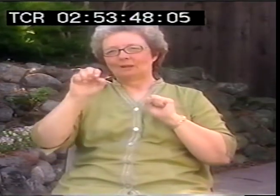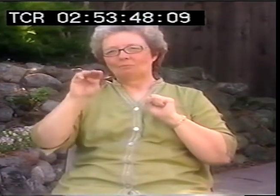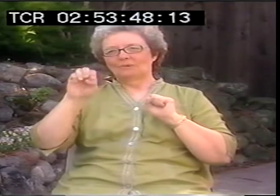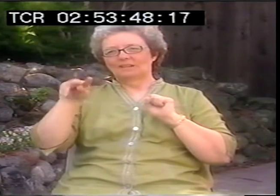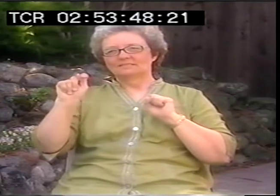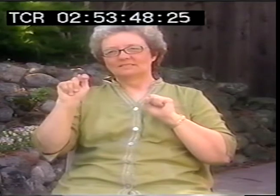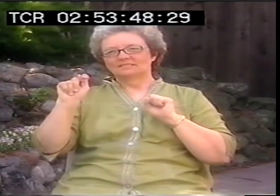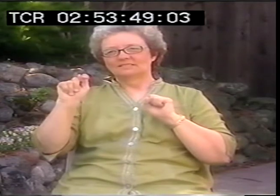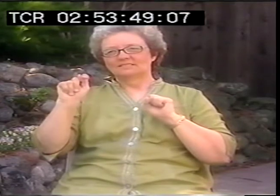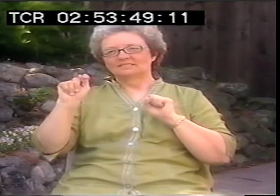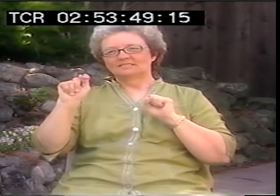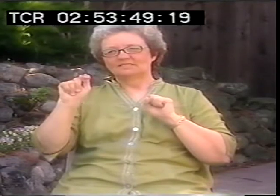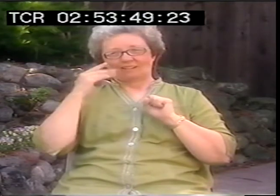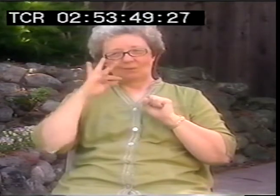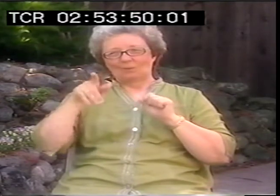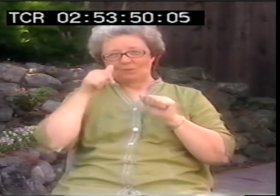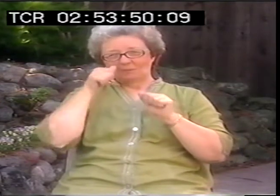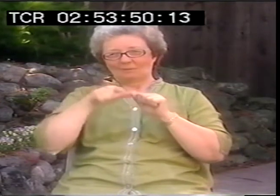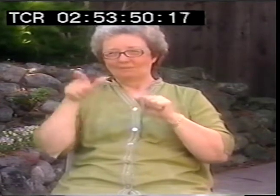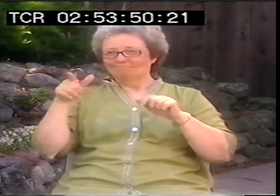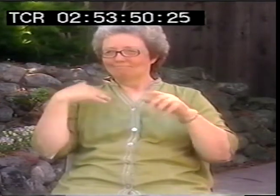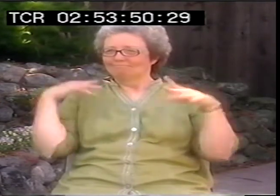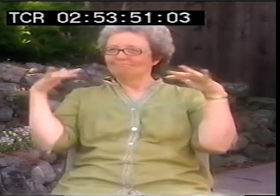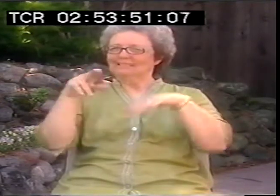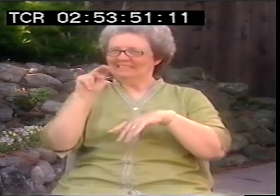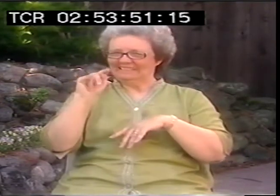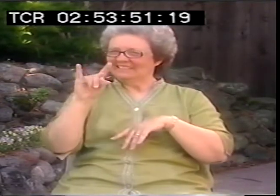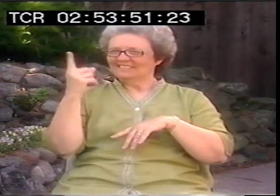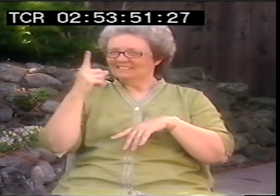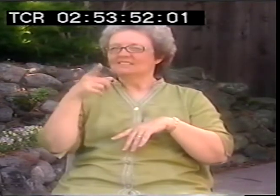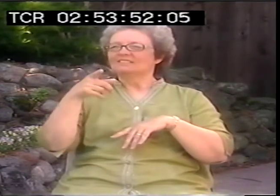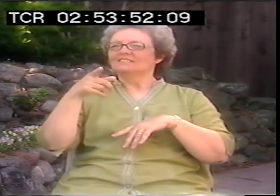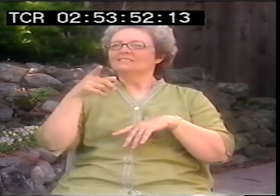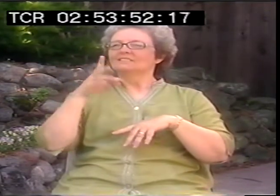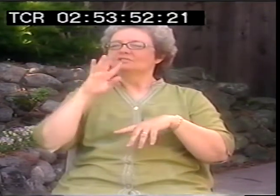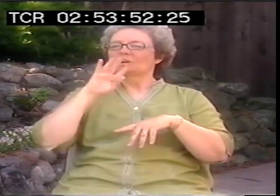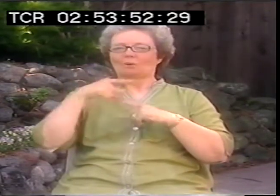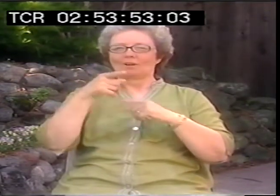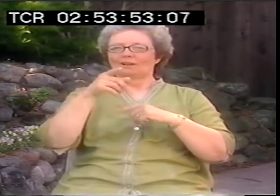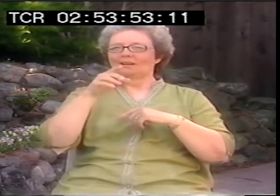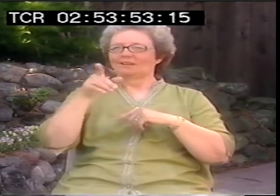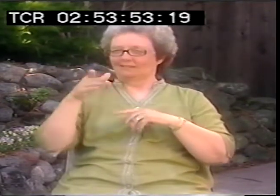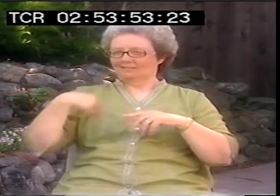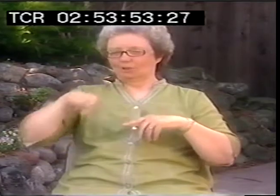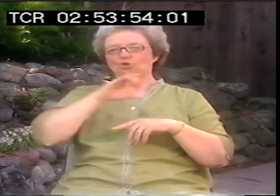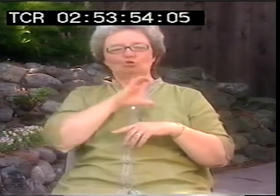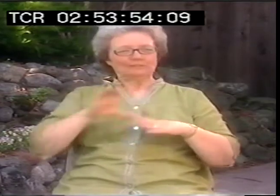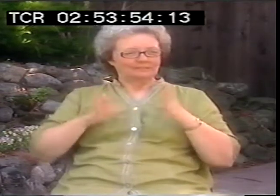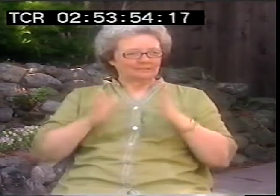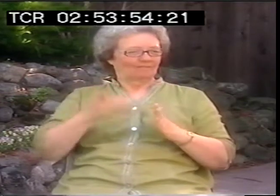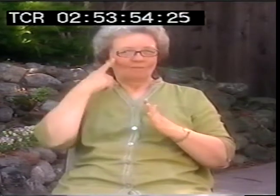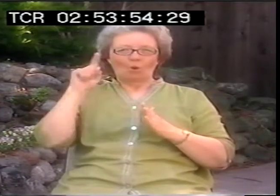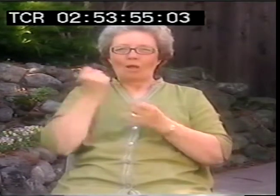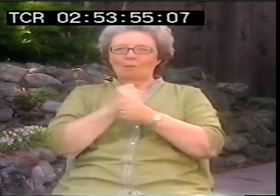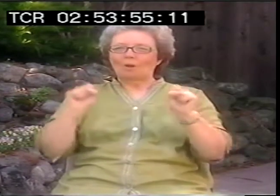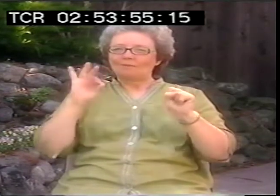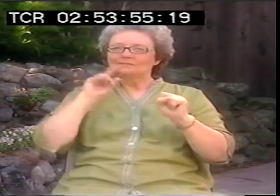Claggett Statement, Christians for the Liberation of the Deaf Community, where hearing